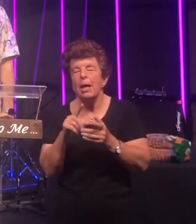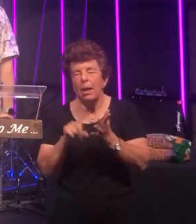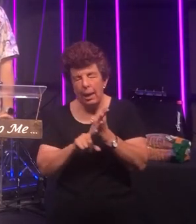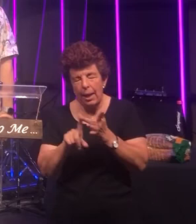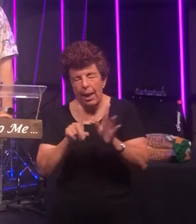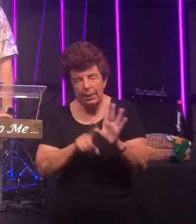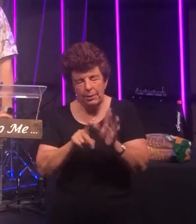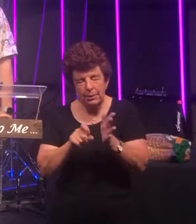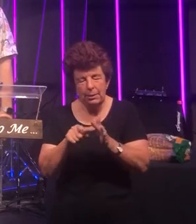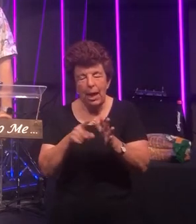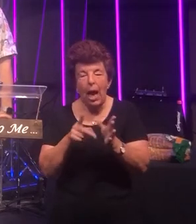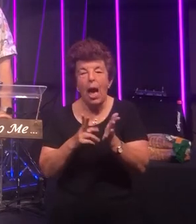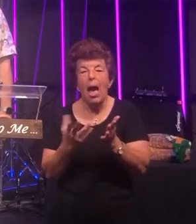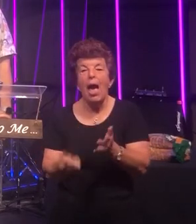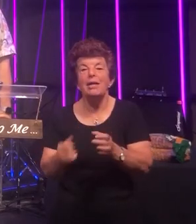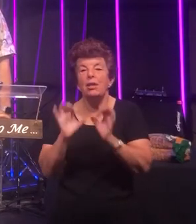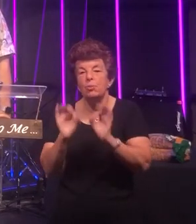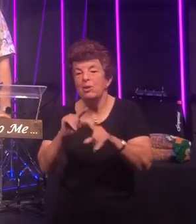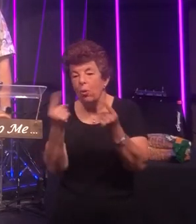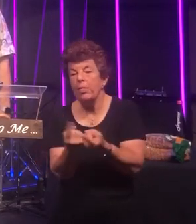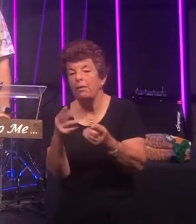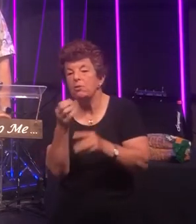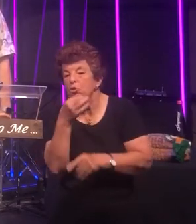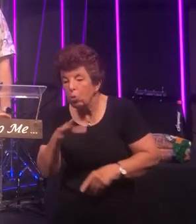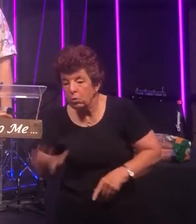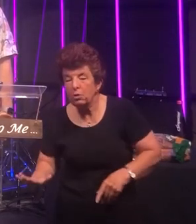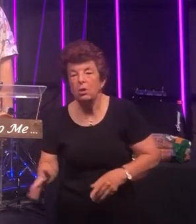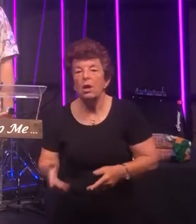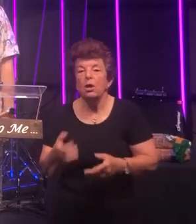that we have a special treat for the kids we've got a kids message from our